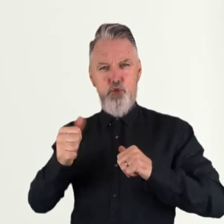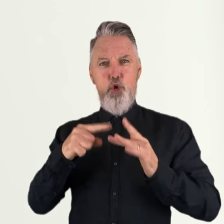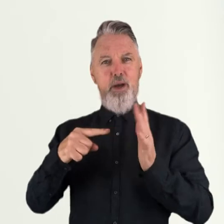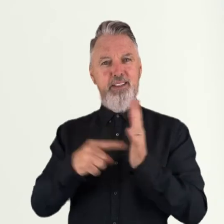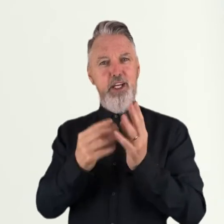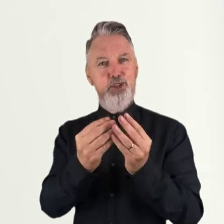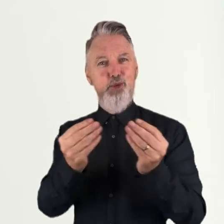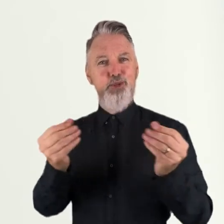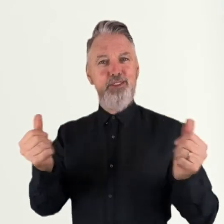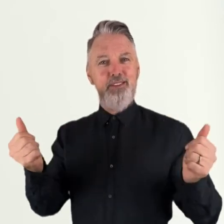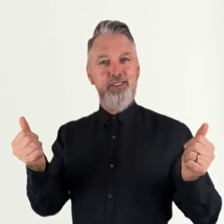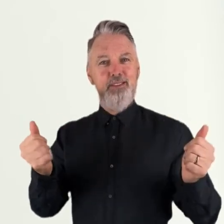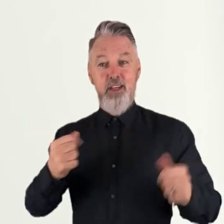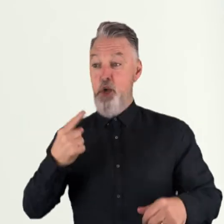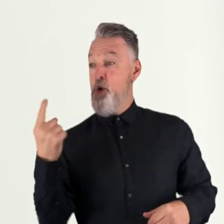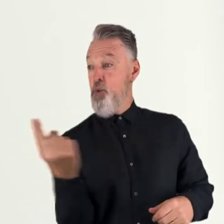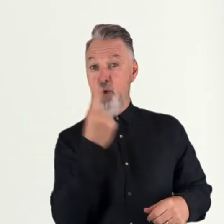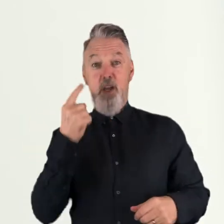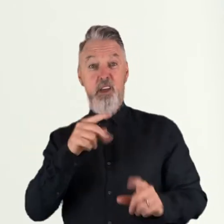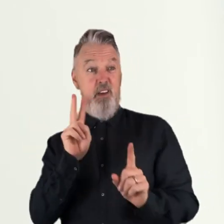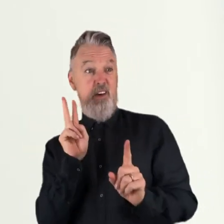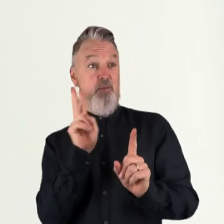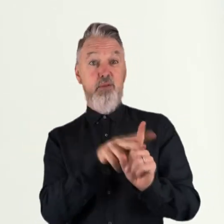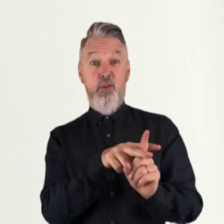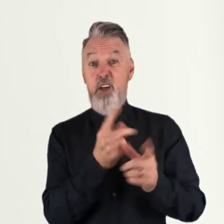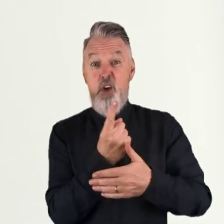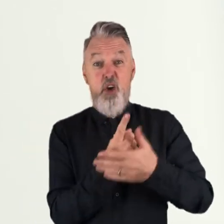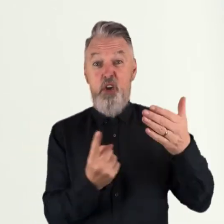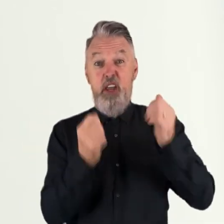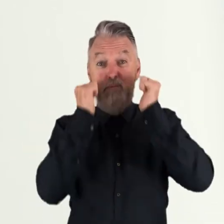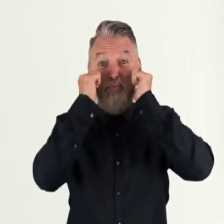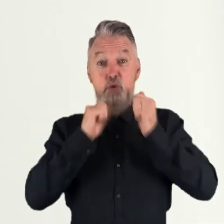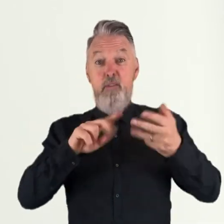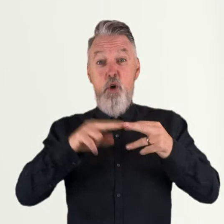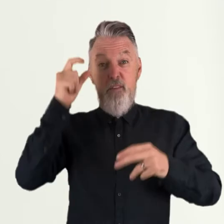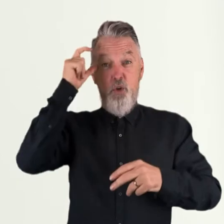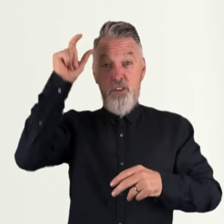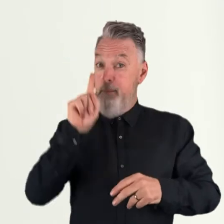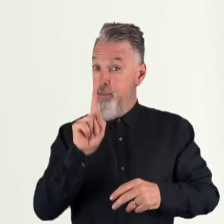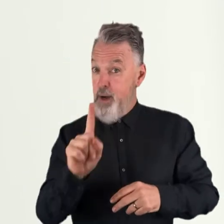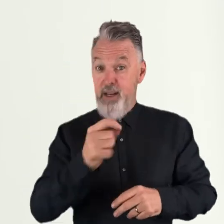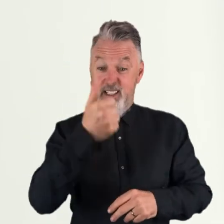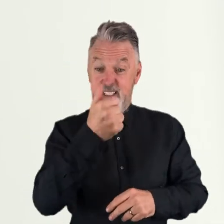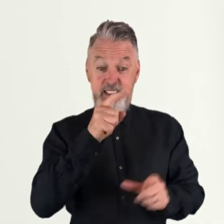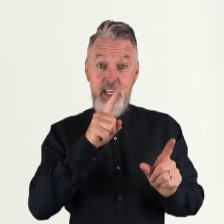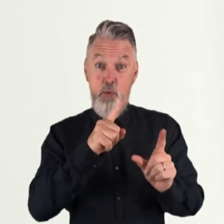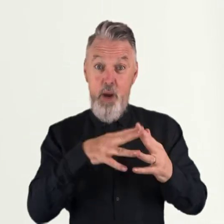We entered Remarkable with little more than a proof of concept. In just 16 weeks, we’ve created a first of its kind